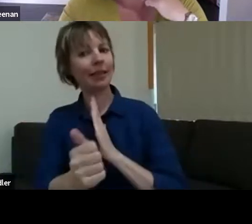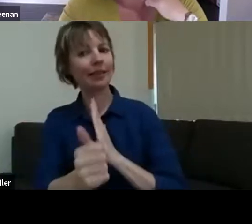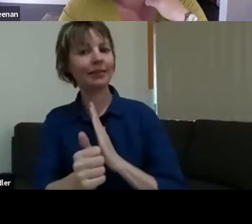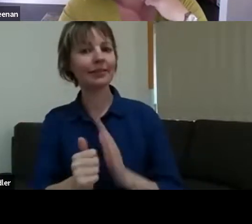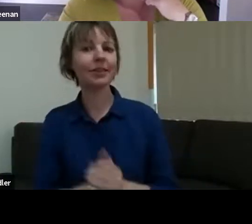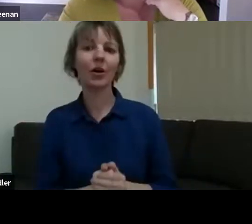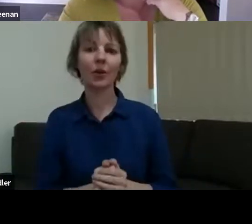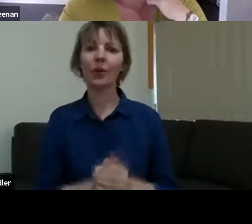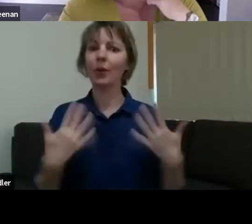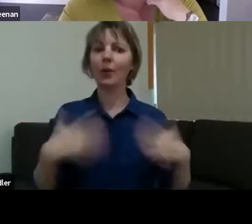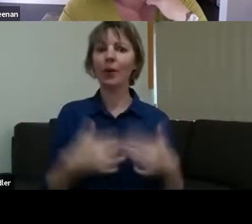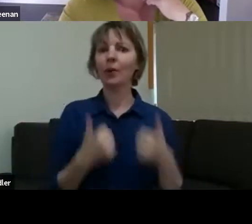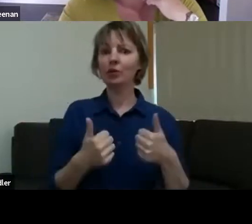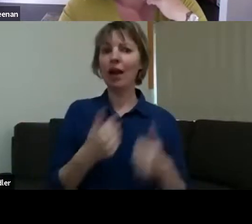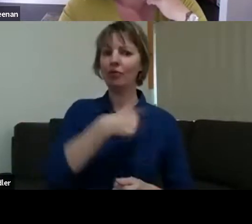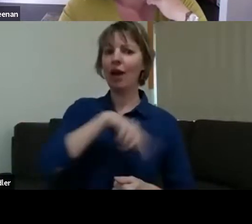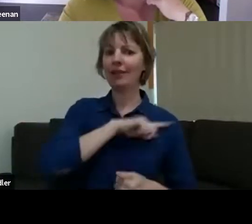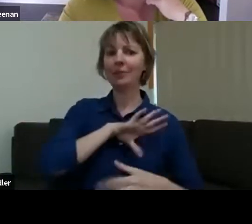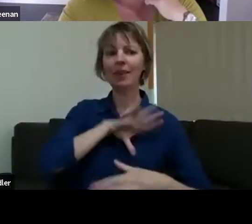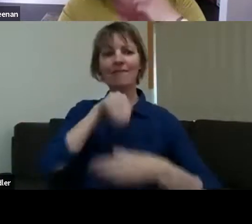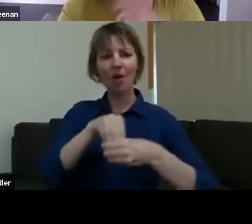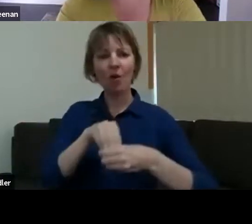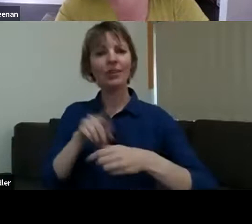weekend and learn a whole lot of technical stuff, learn a whole lot